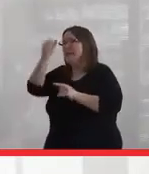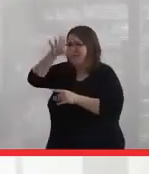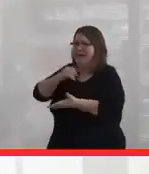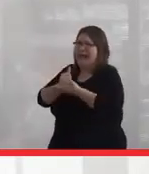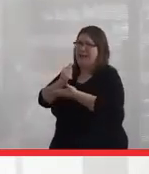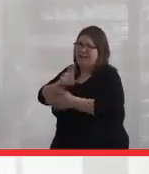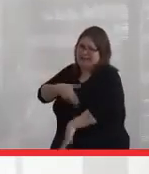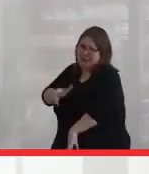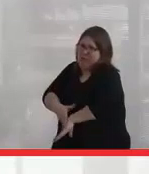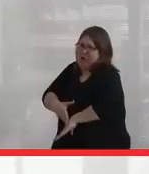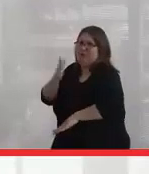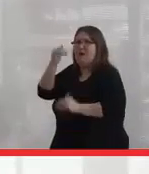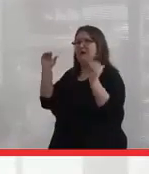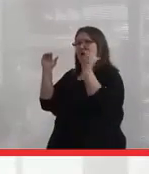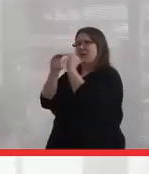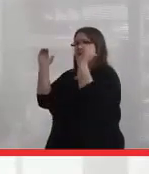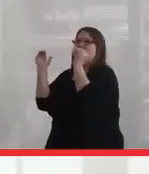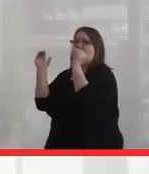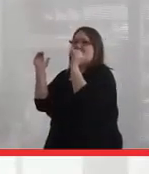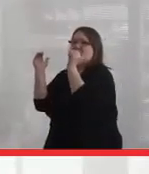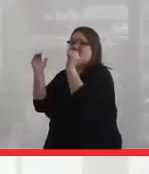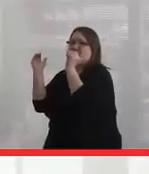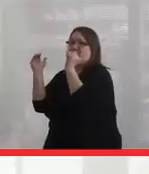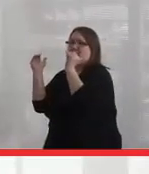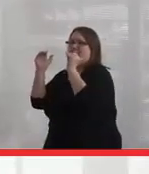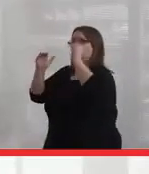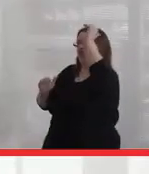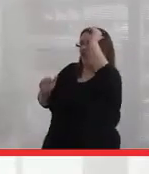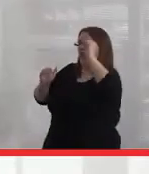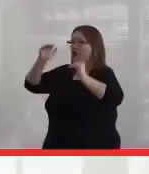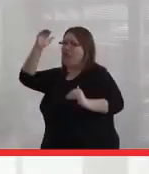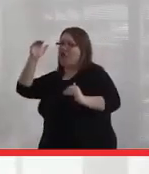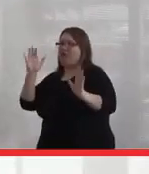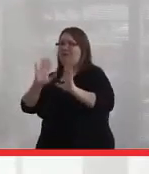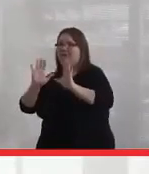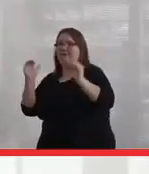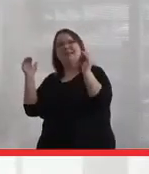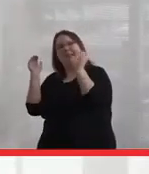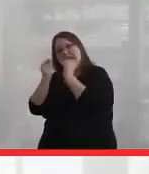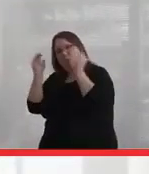We're about equality, not about one being more than the other.